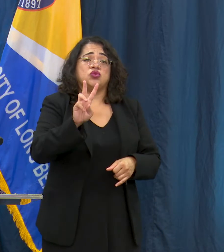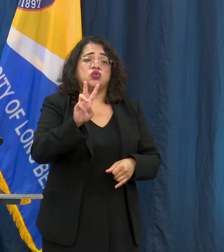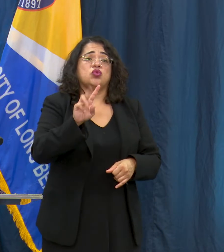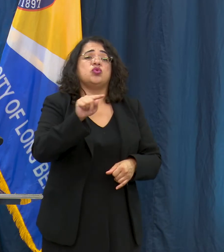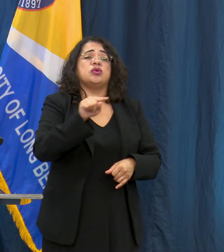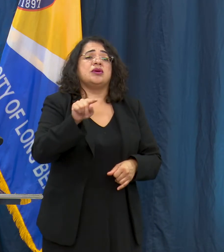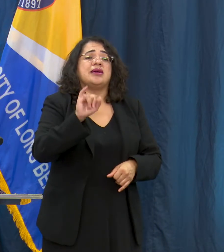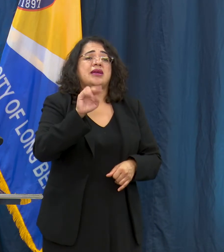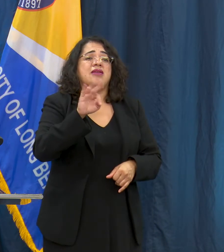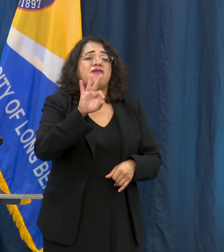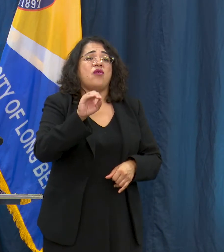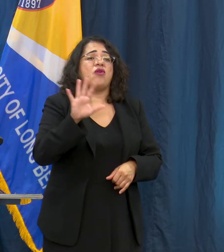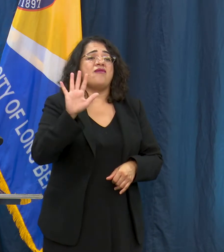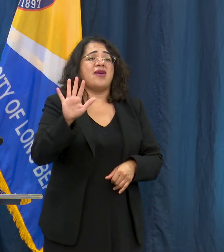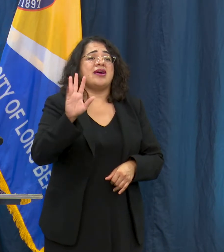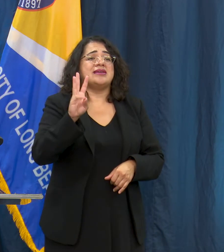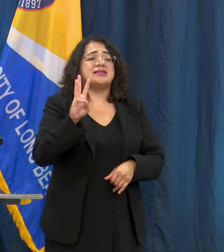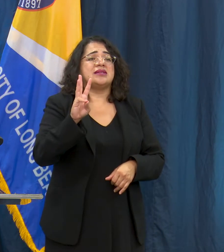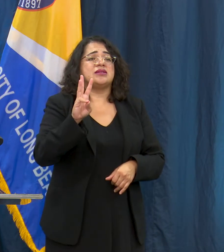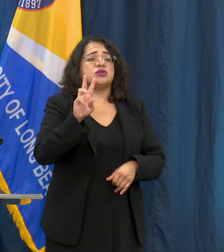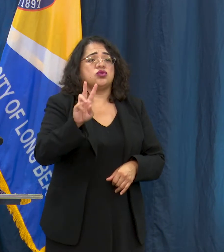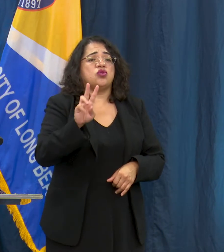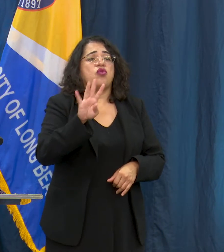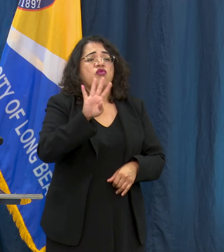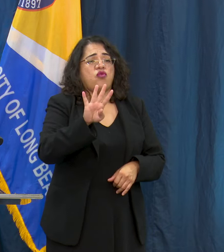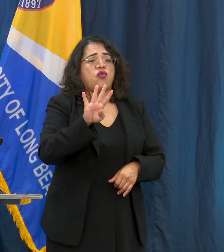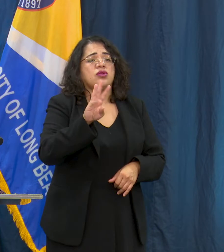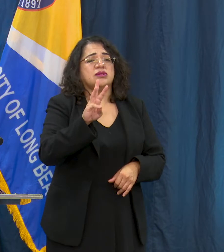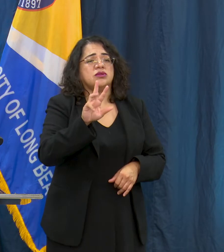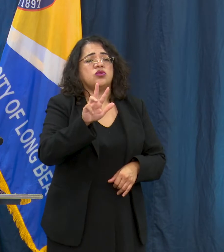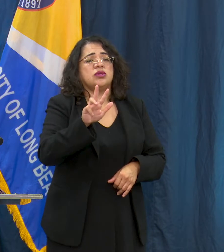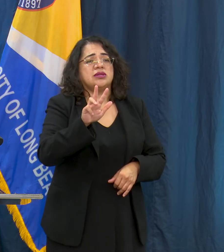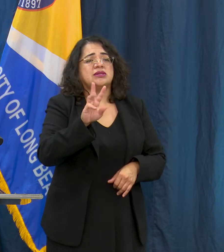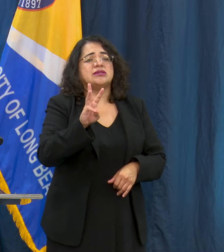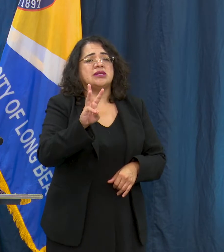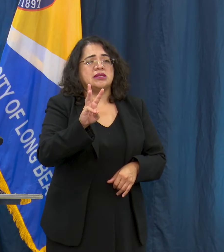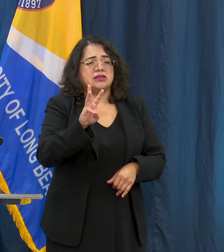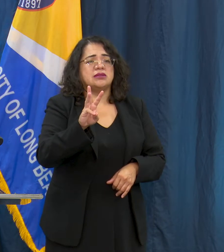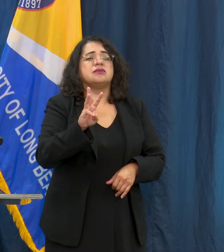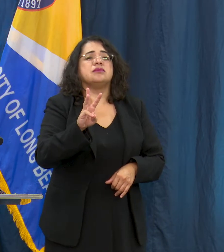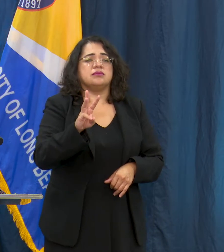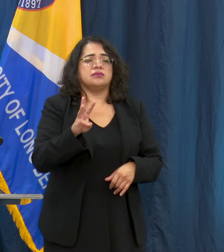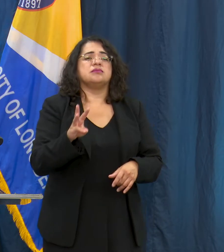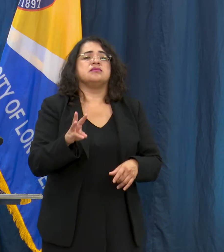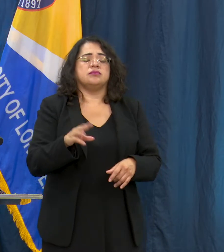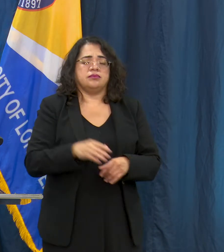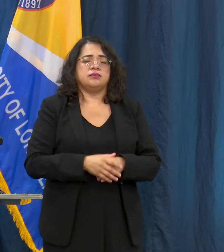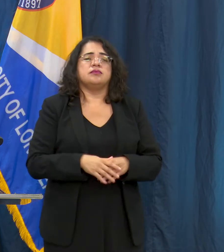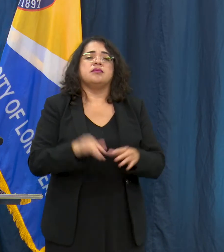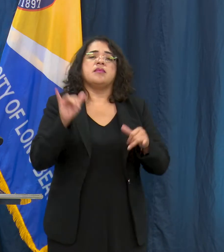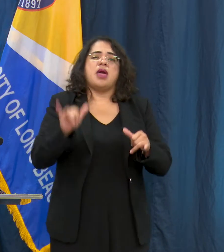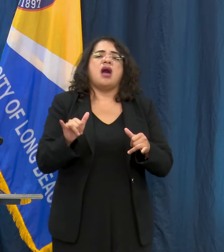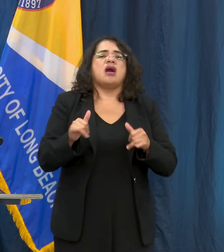known as 562-570-4636 so that we can give that slot to other people. Lastly, I just want to remind you that we